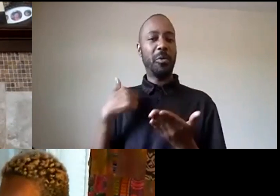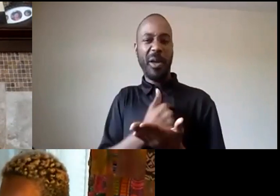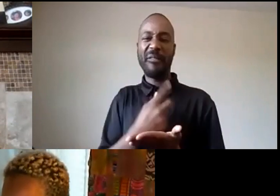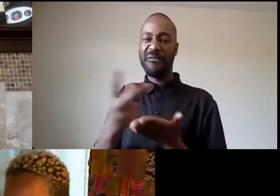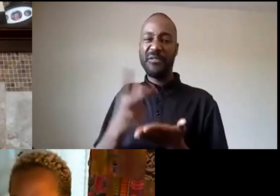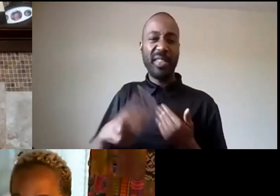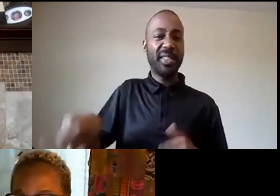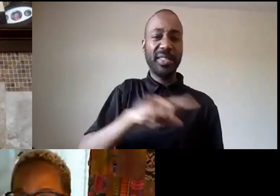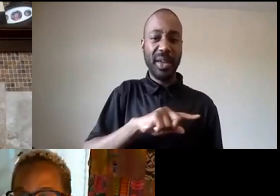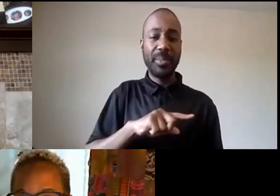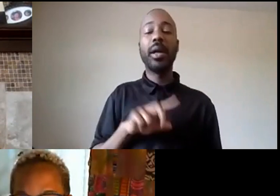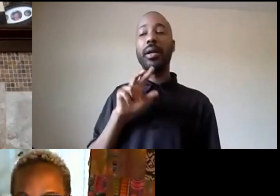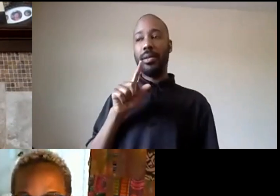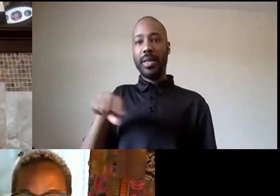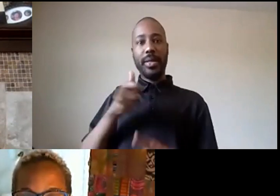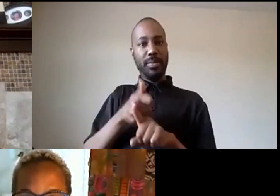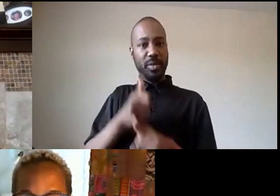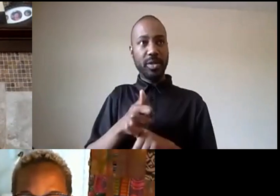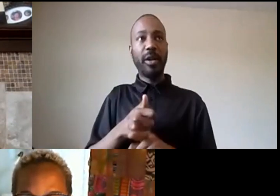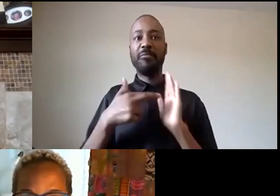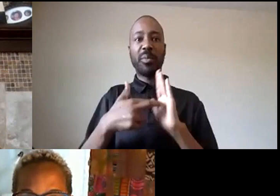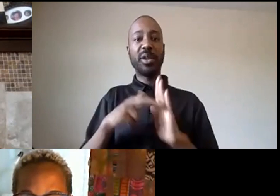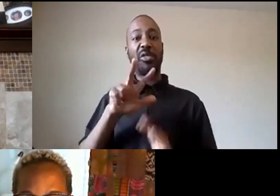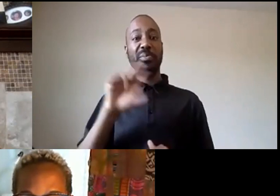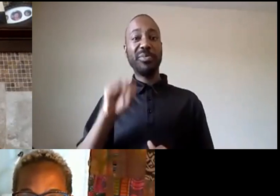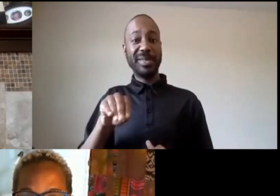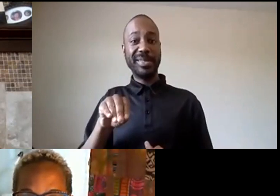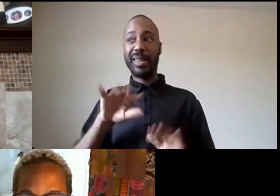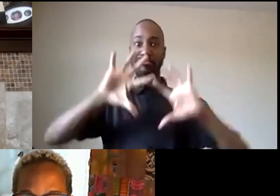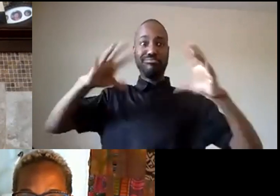student body in the csu and even less than that at cal state l.a